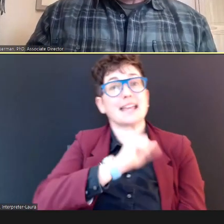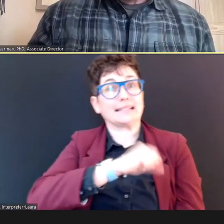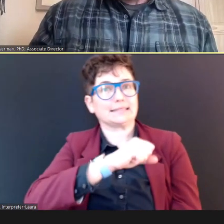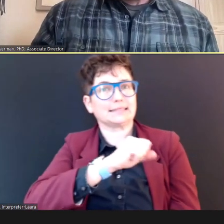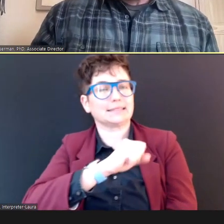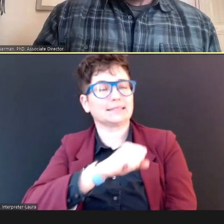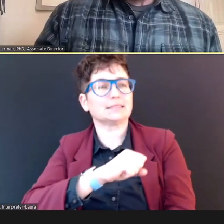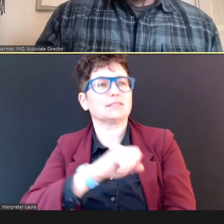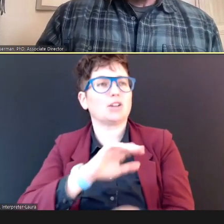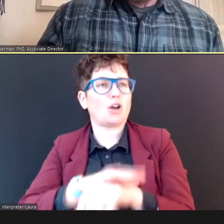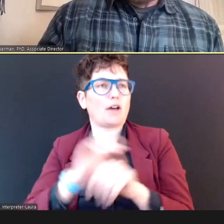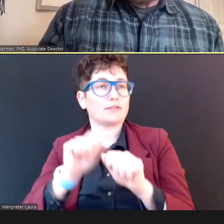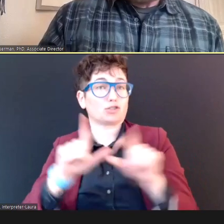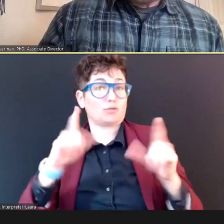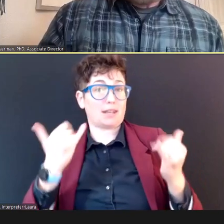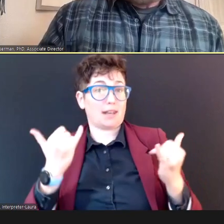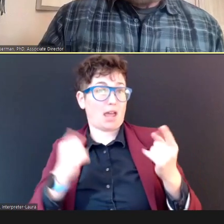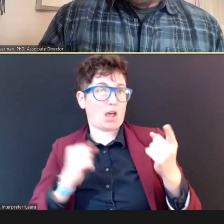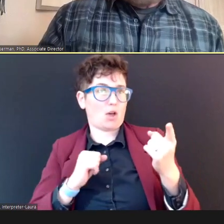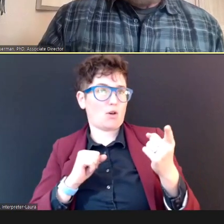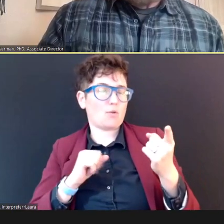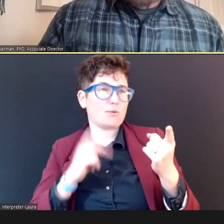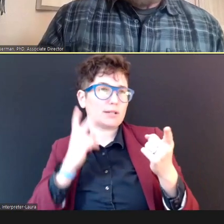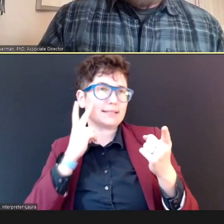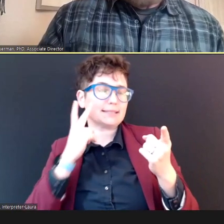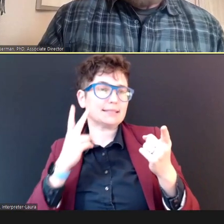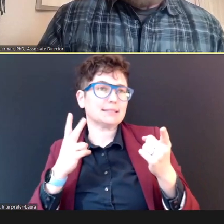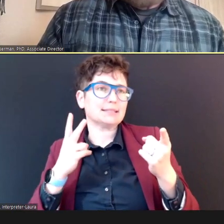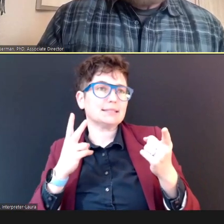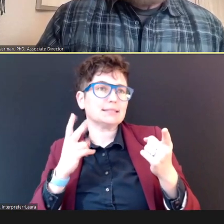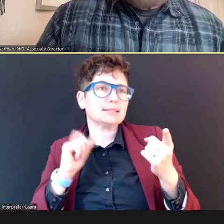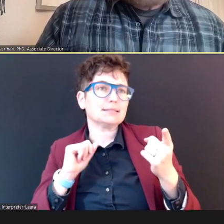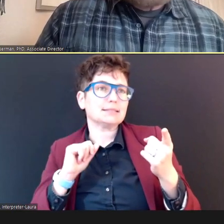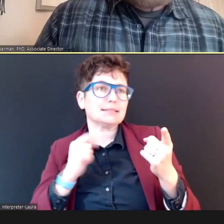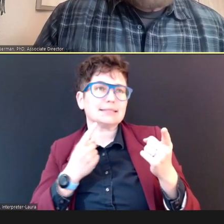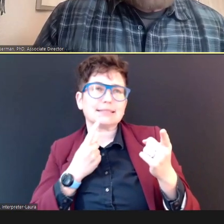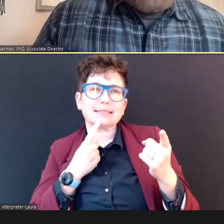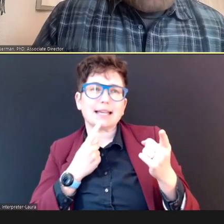Yes, on the screen right now, where you see -- where it says,